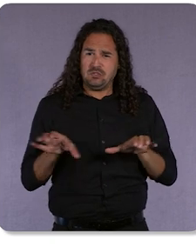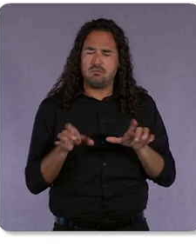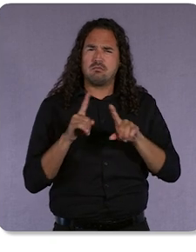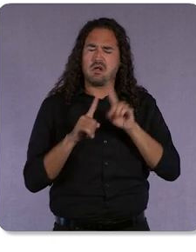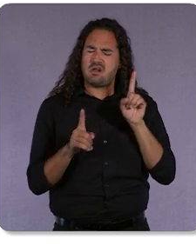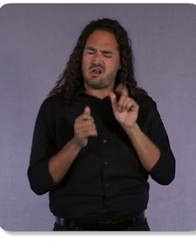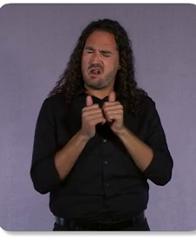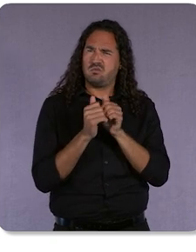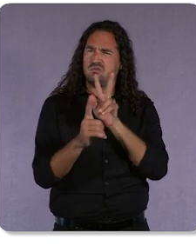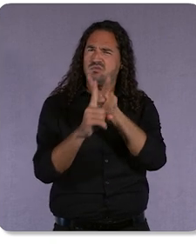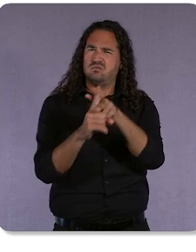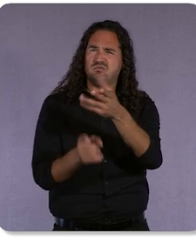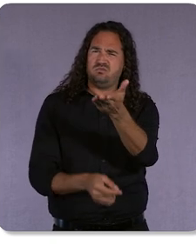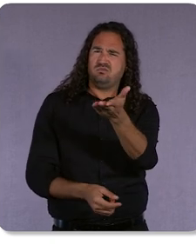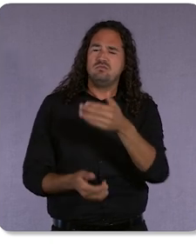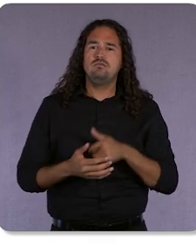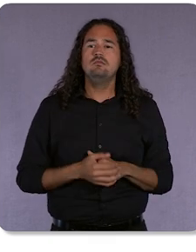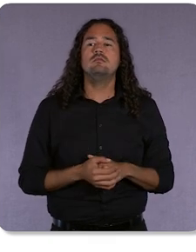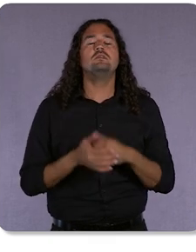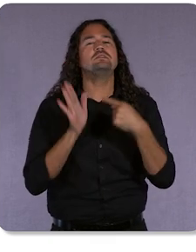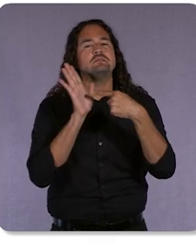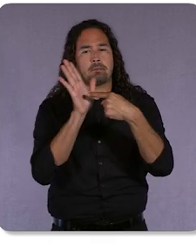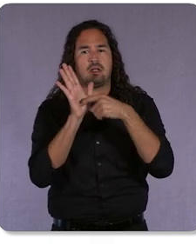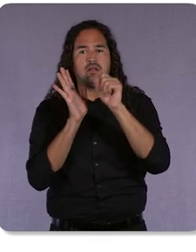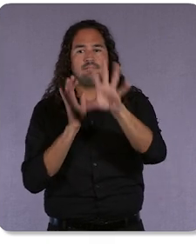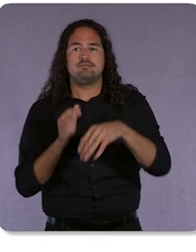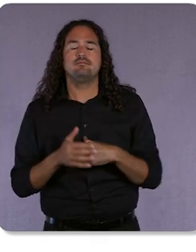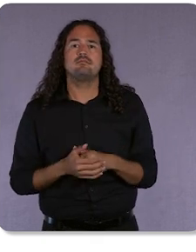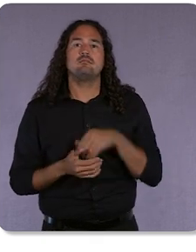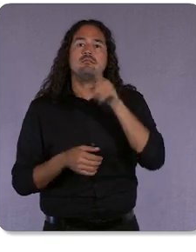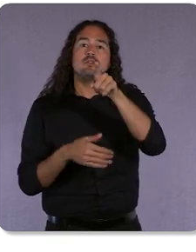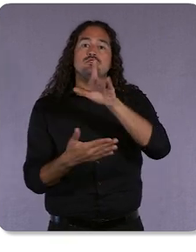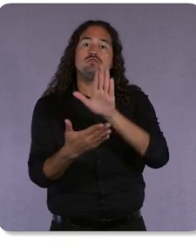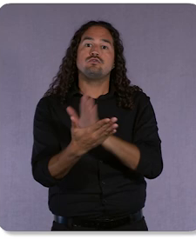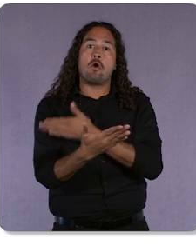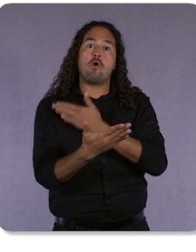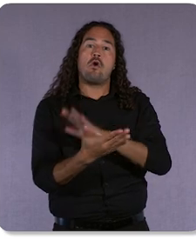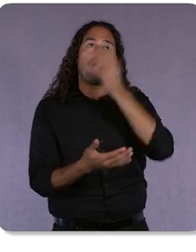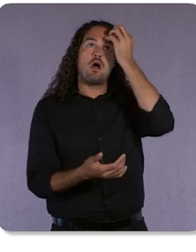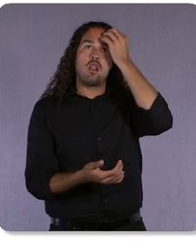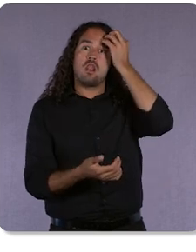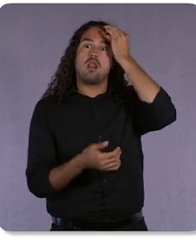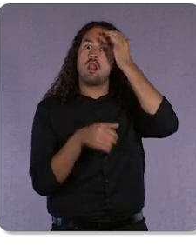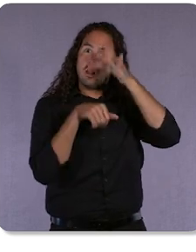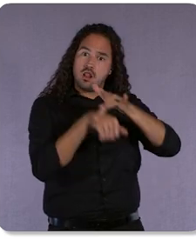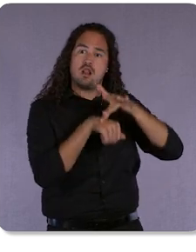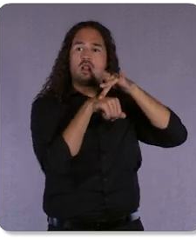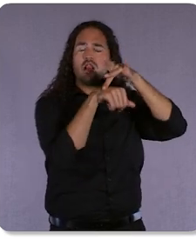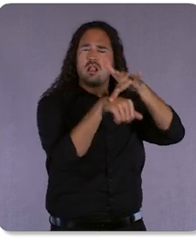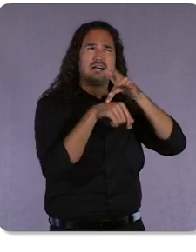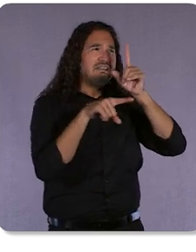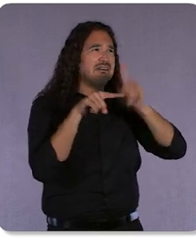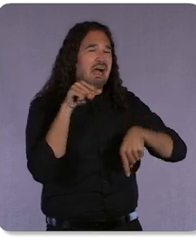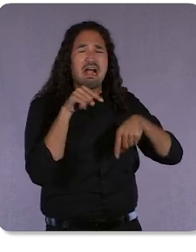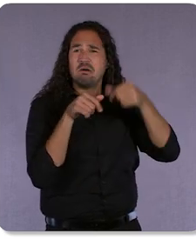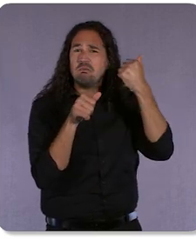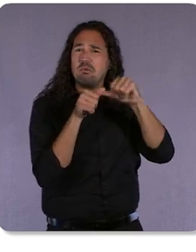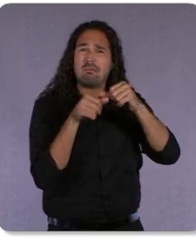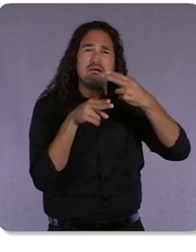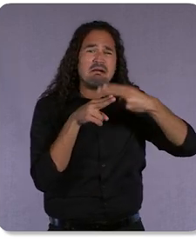So, let me give you an example. Let's say you have a song stuck in your head, but just can’t remember what it’s called. Now, if you open the Google app,